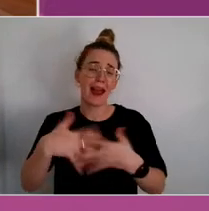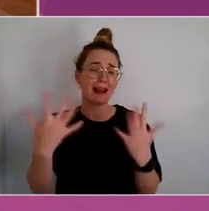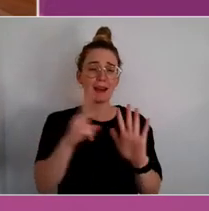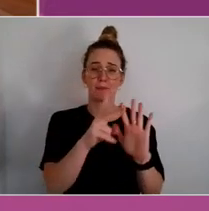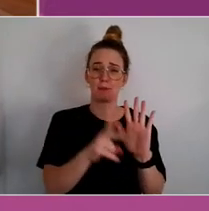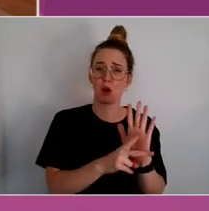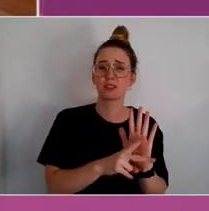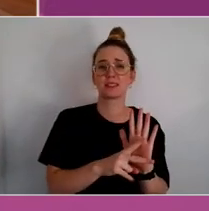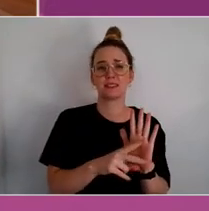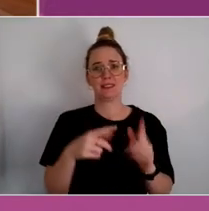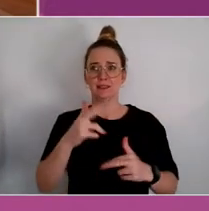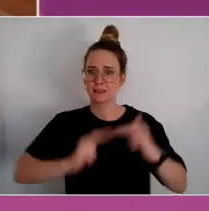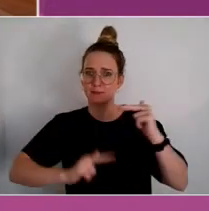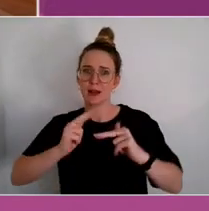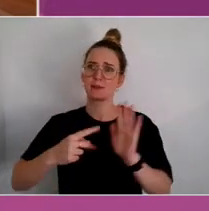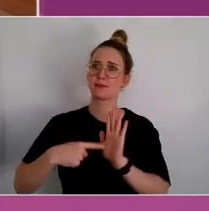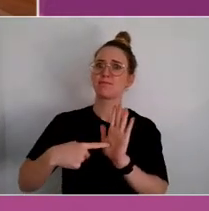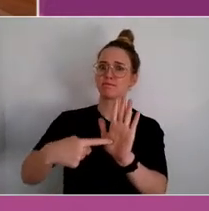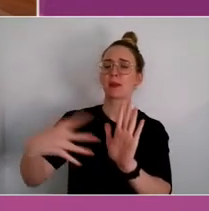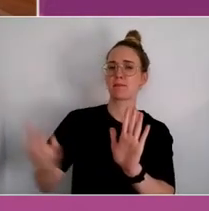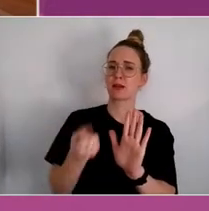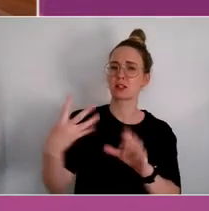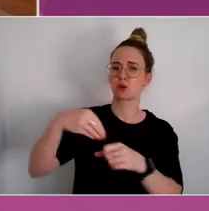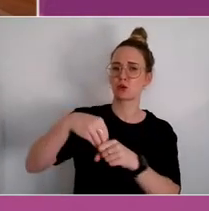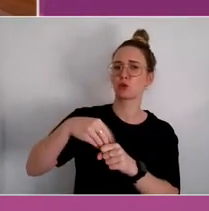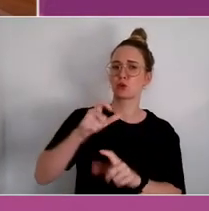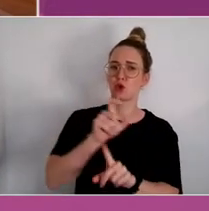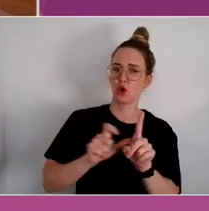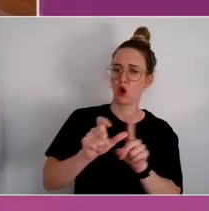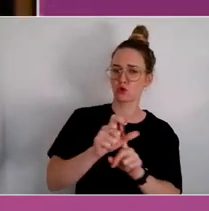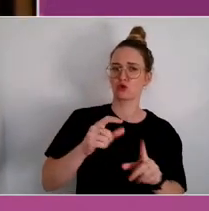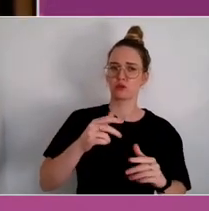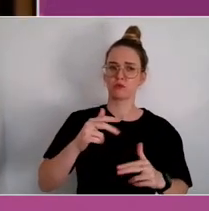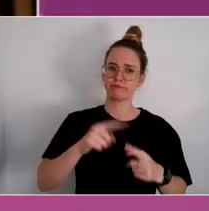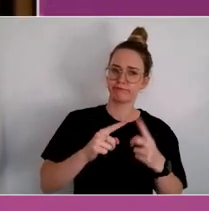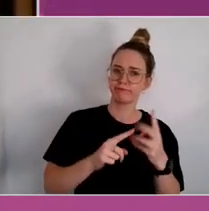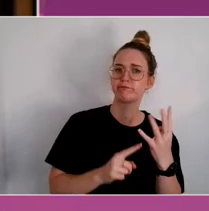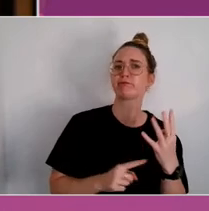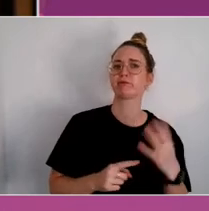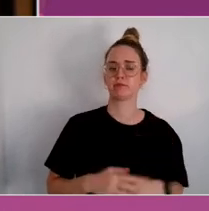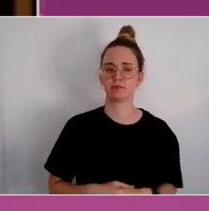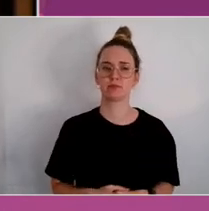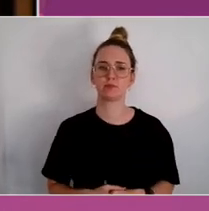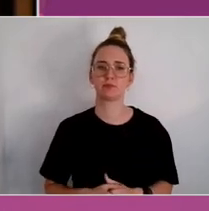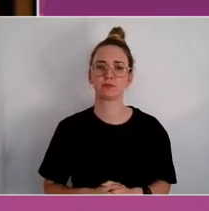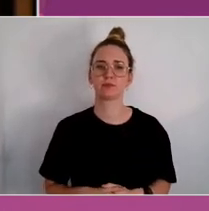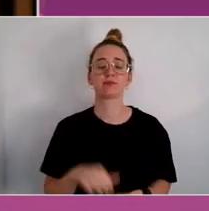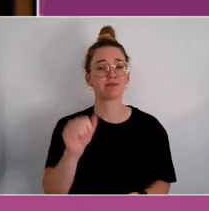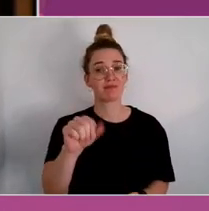and culture. I will say that any policy development needs to include the culture determinents.